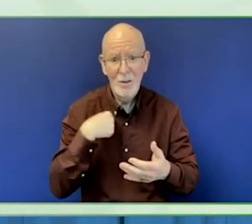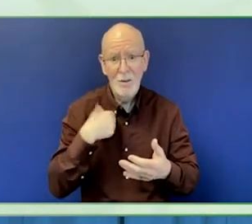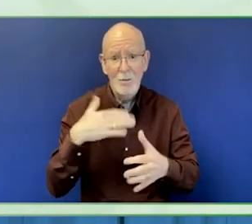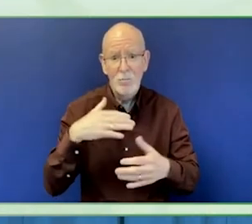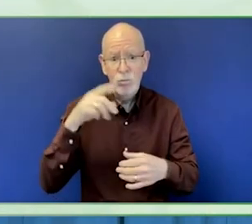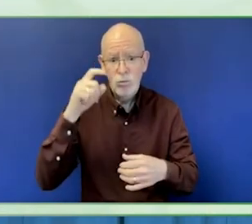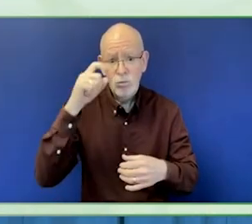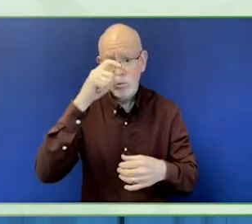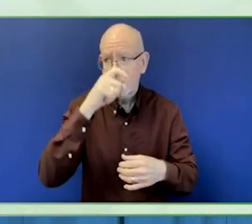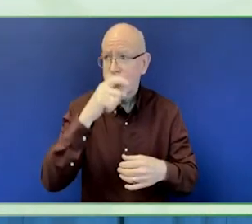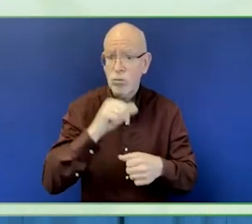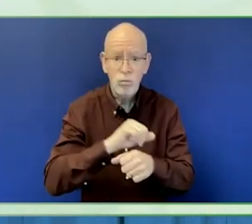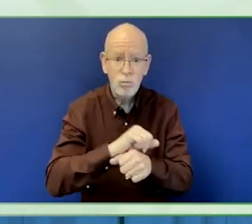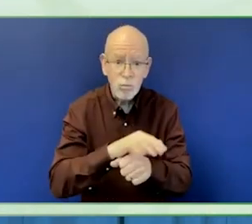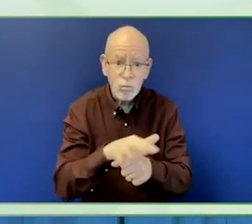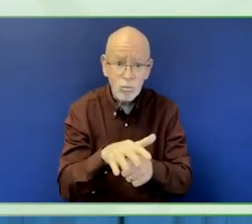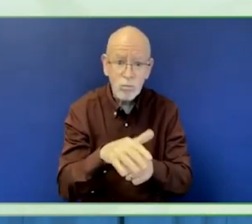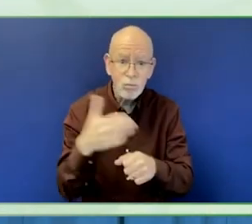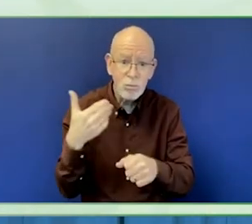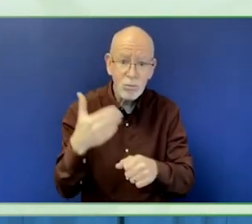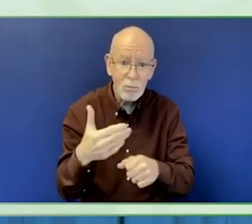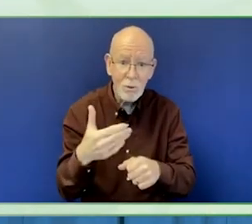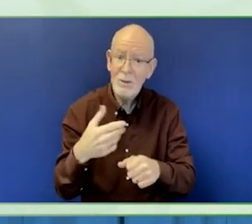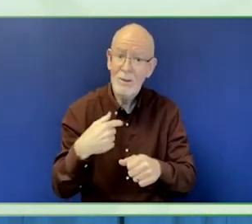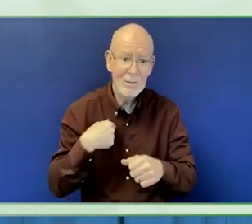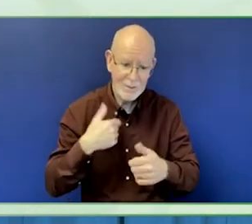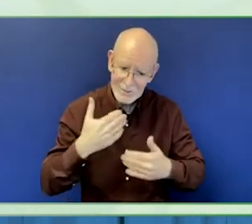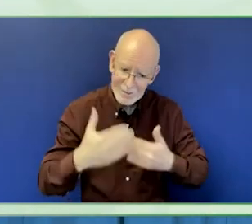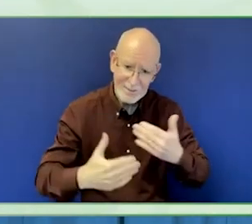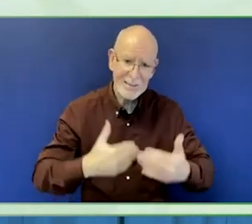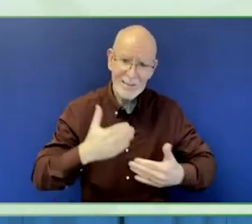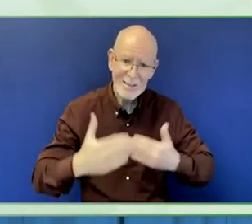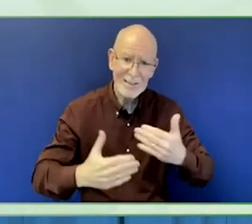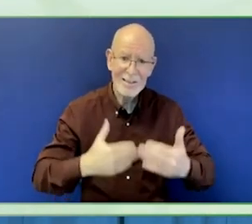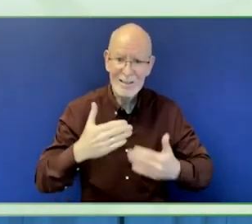under the program and it has been 218 projects.